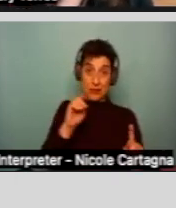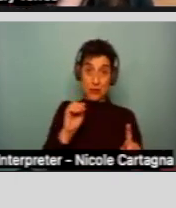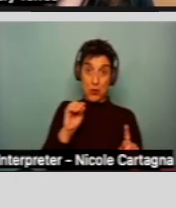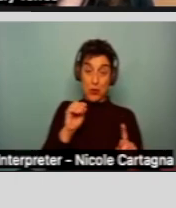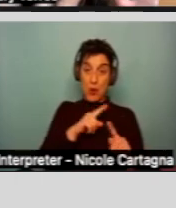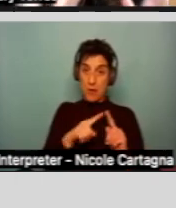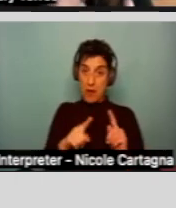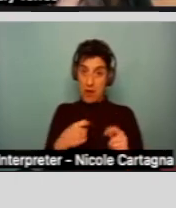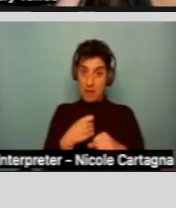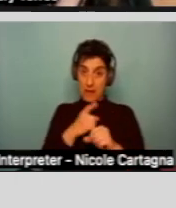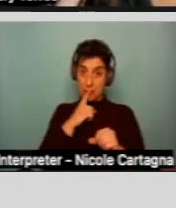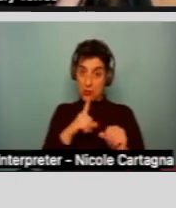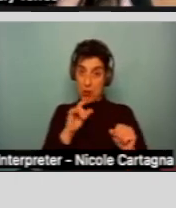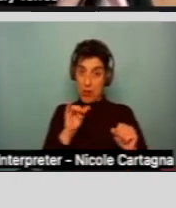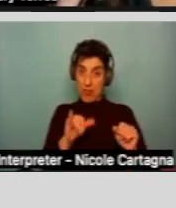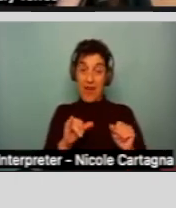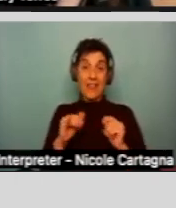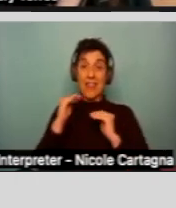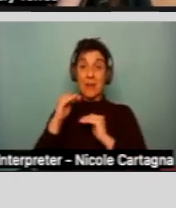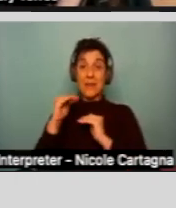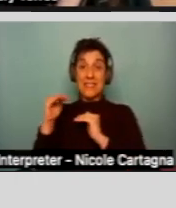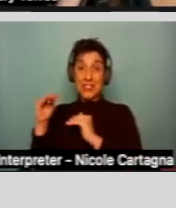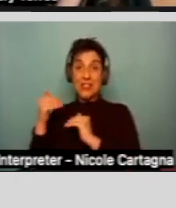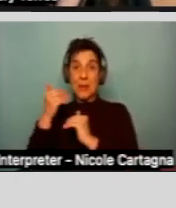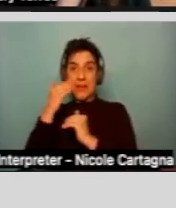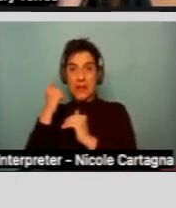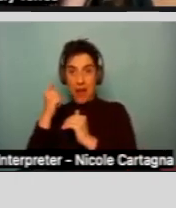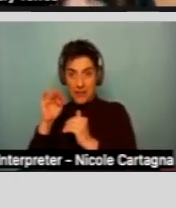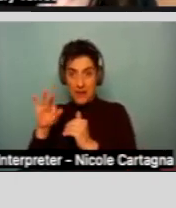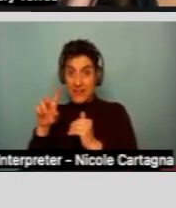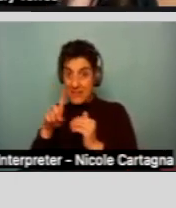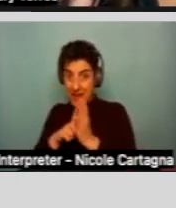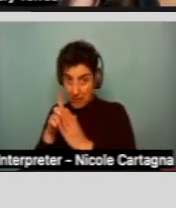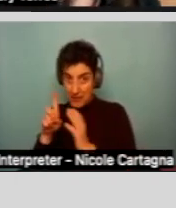sure that those limitations are from the developmental disability in order to qualify for regional